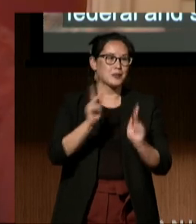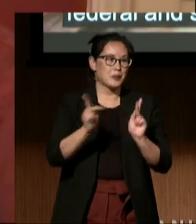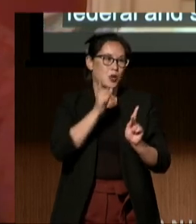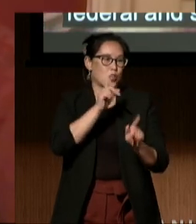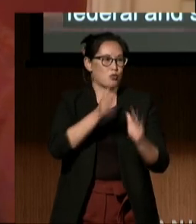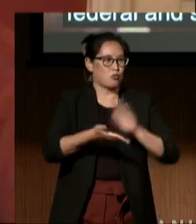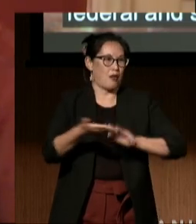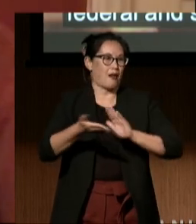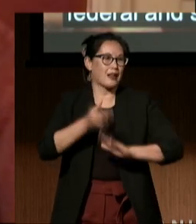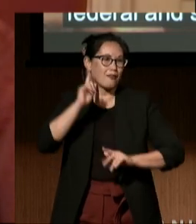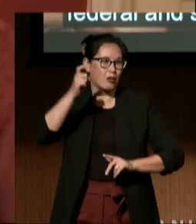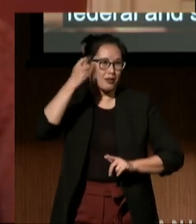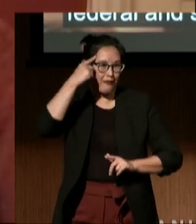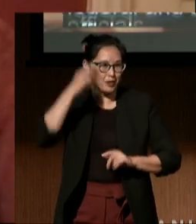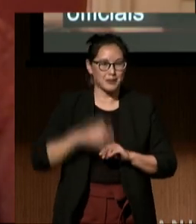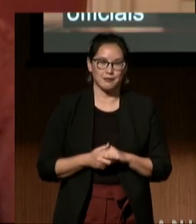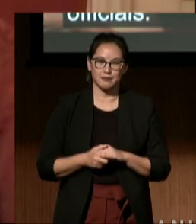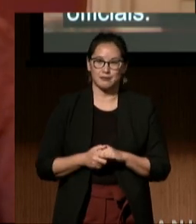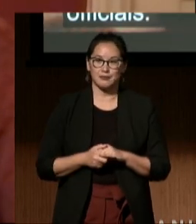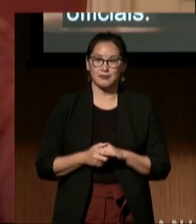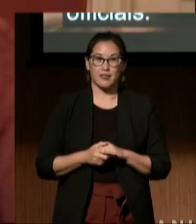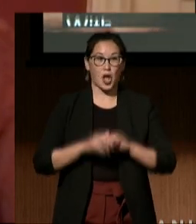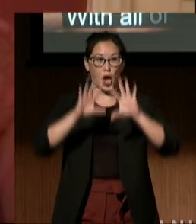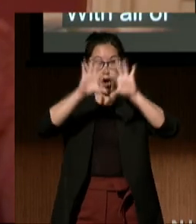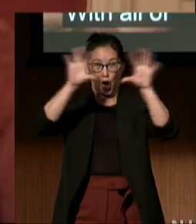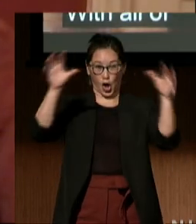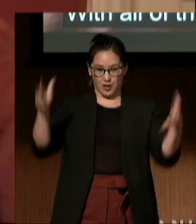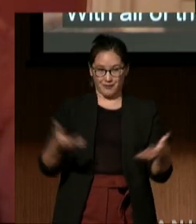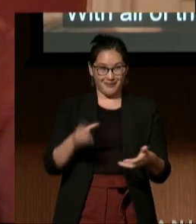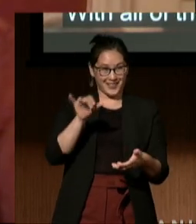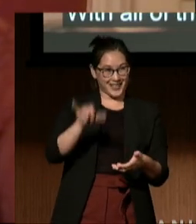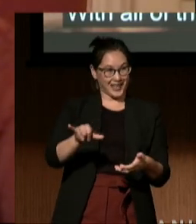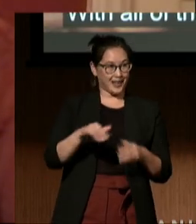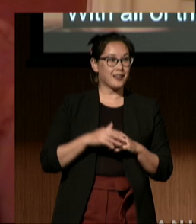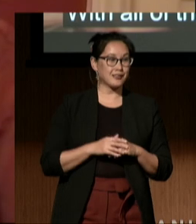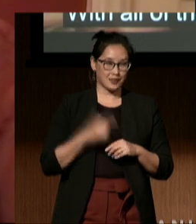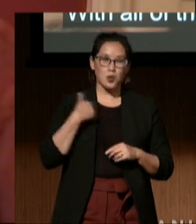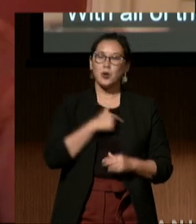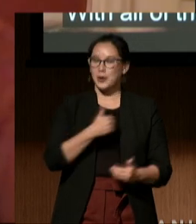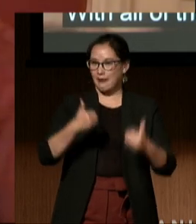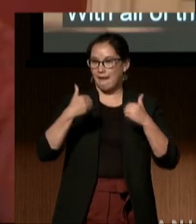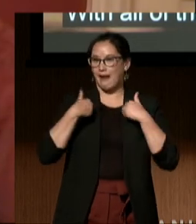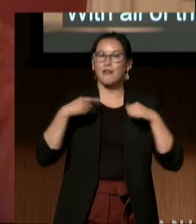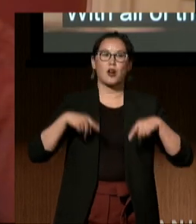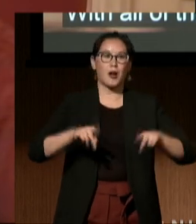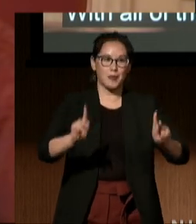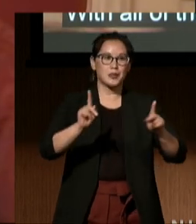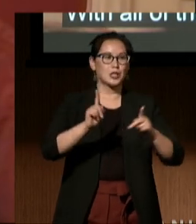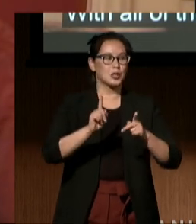With all of this progress, we have the opportunity to forge our own future.